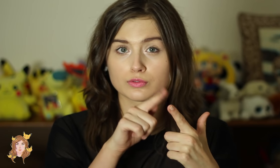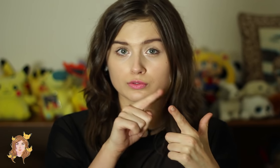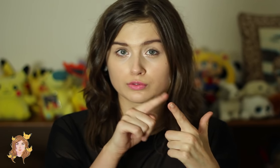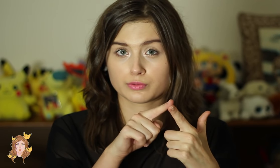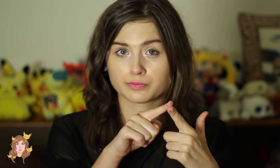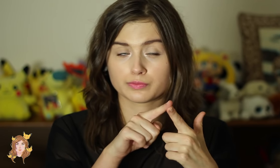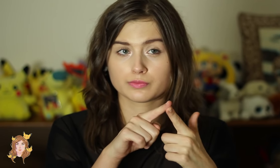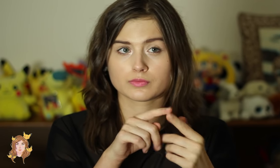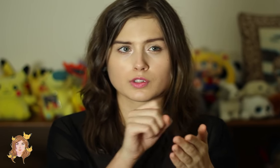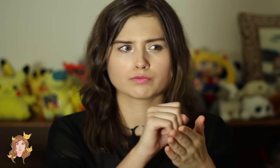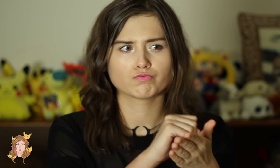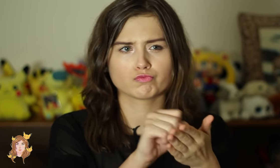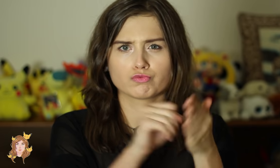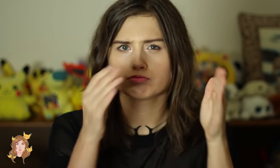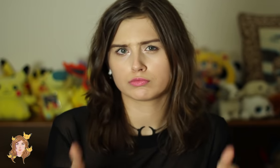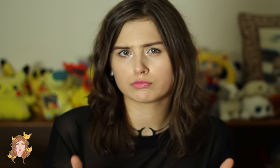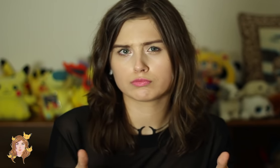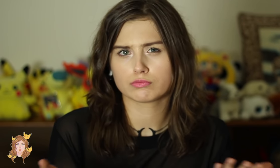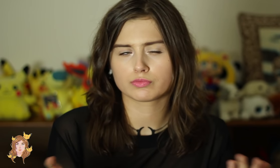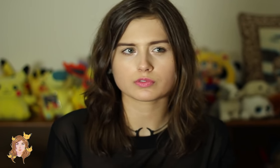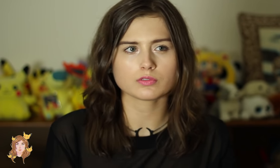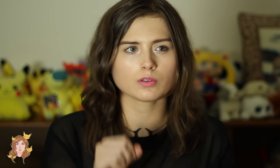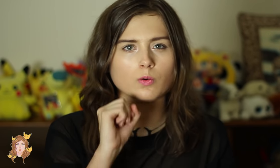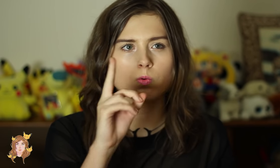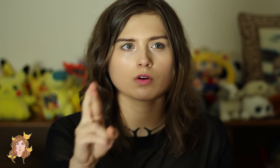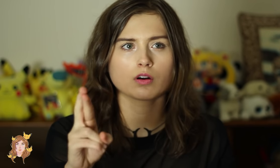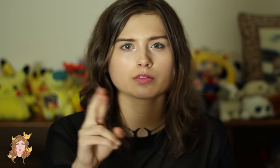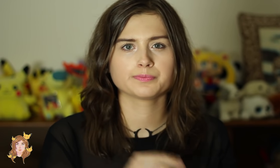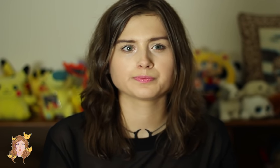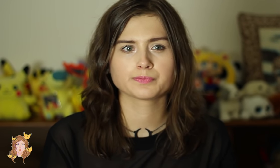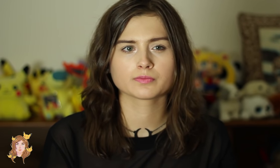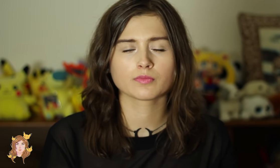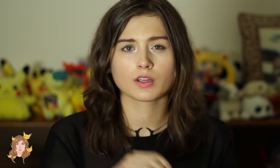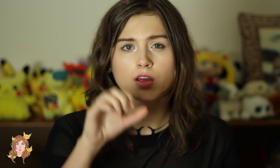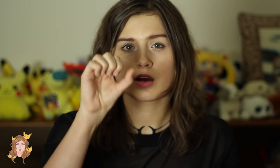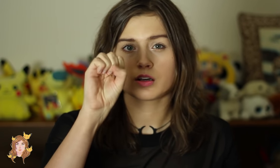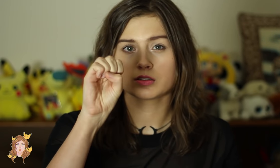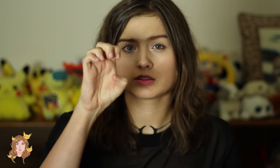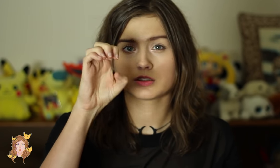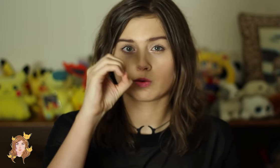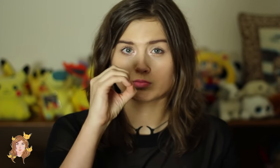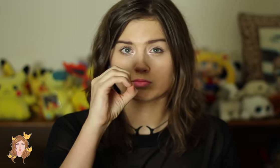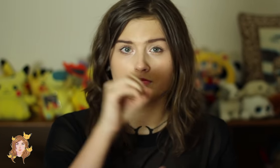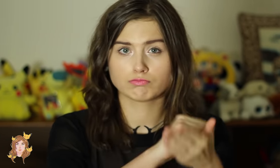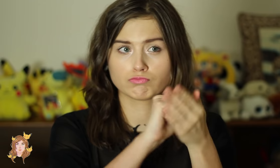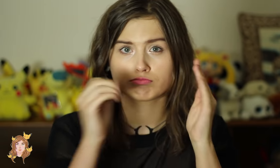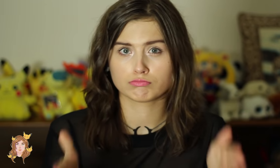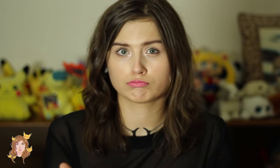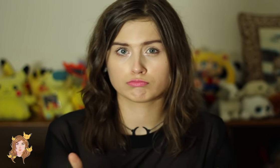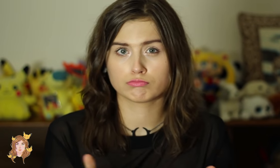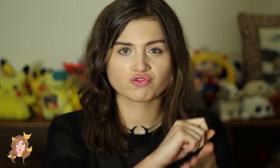My second job is a writer, or SEO writer.